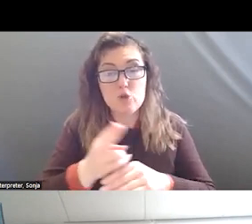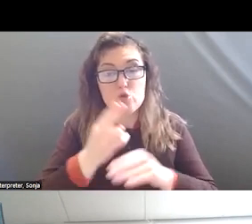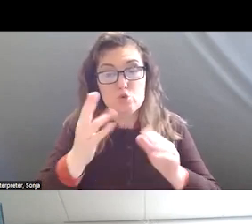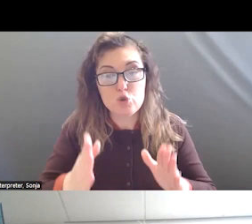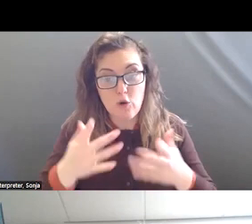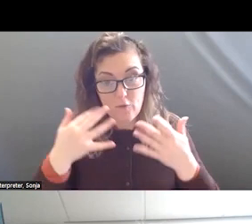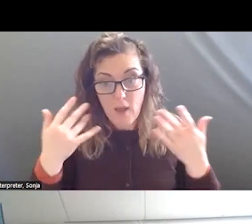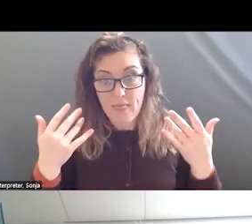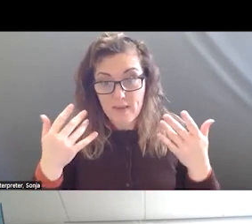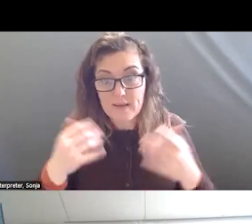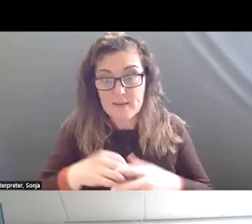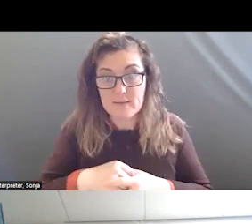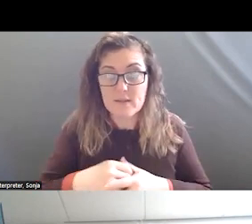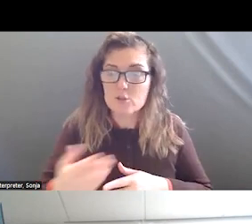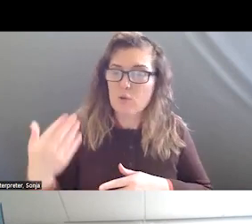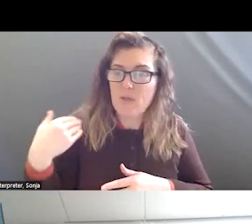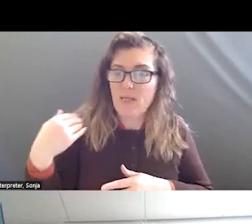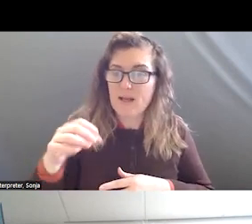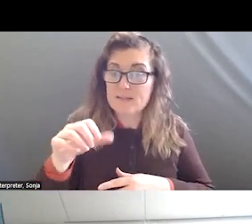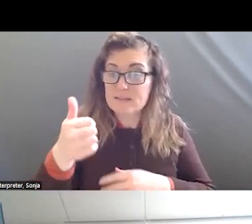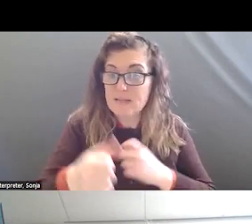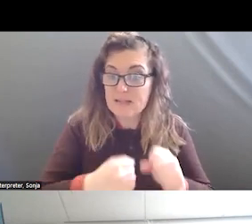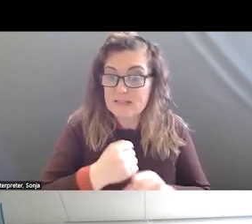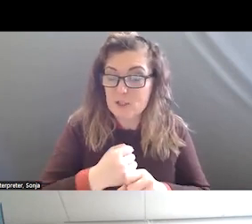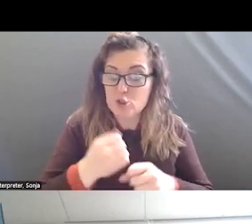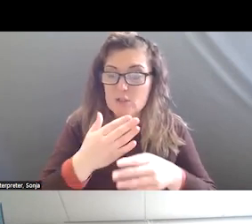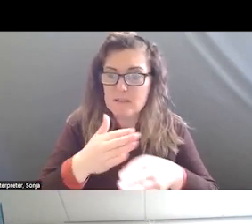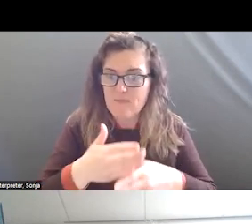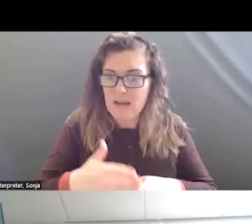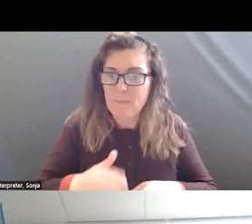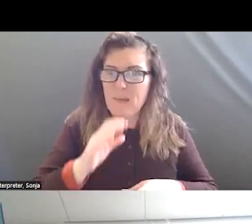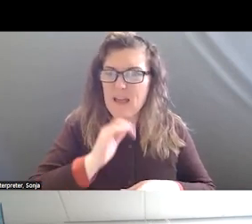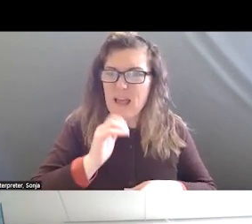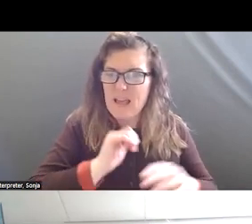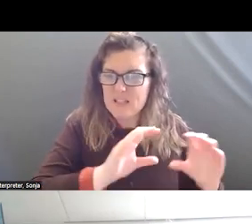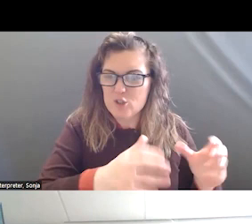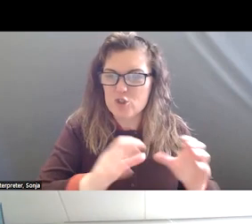AT THE PAST TEN YEARS BY AGE, YOU CAN SEE FOR YOUNGER PEOPLE THE